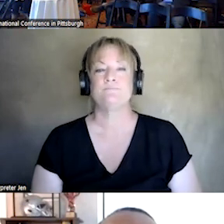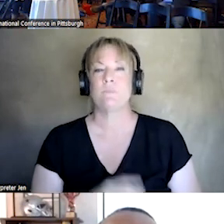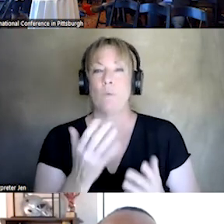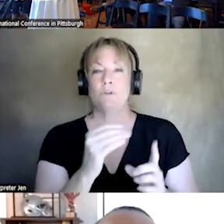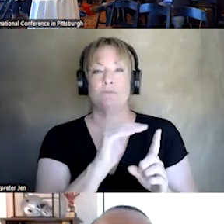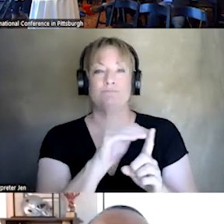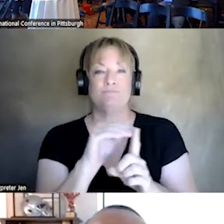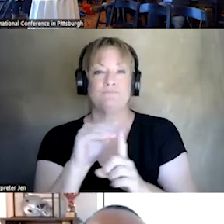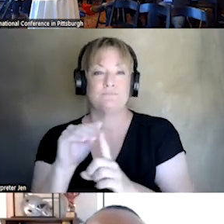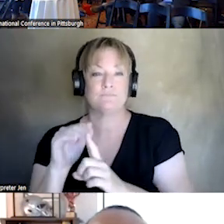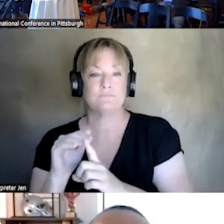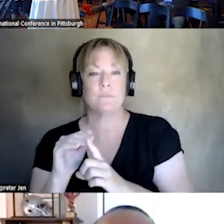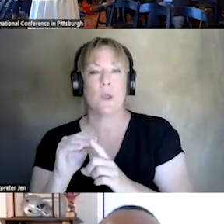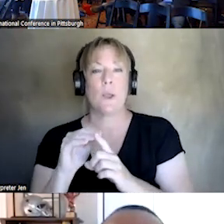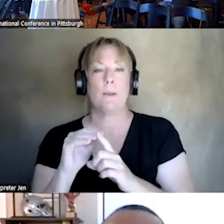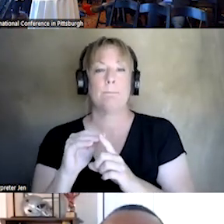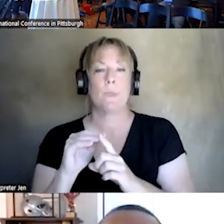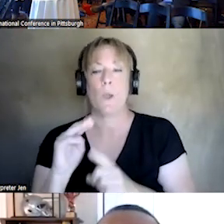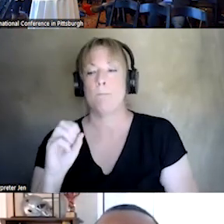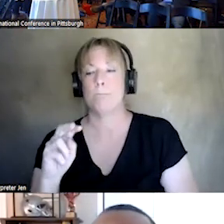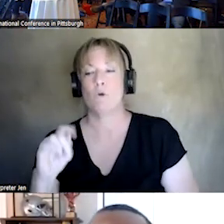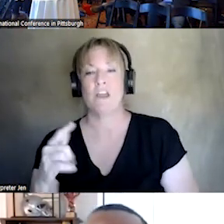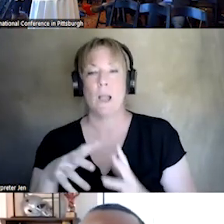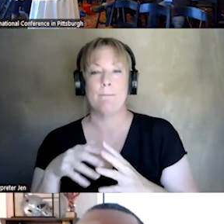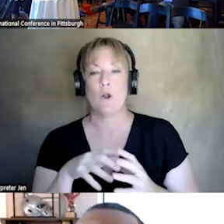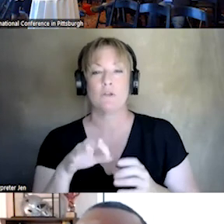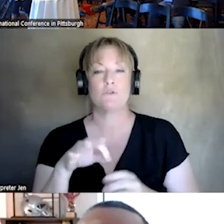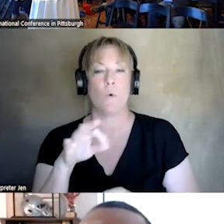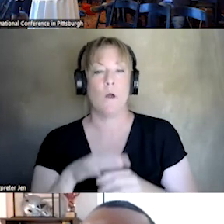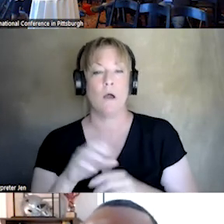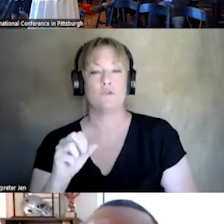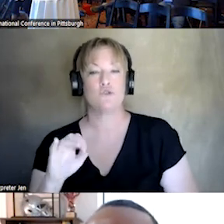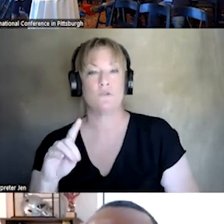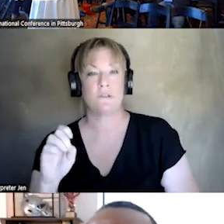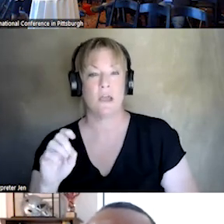ABOUT THE MOVING AMERICA'S SOUL ON SUICIDE SERIES. WHERE WE LOOK AT PEOPLE WHO HAVE, HAVE